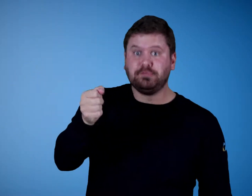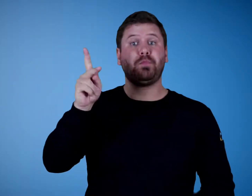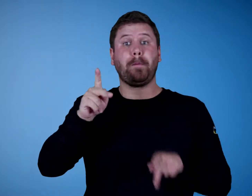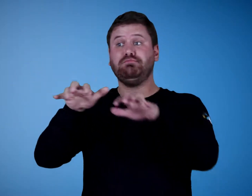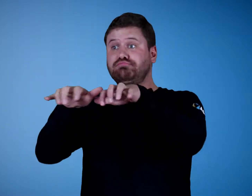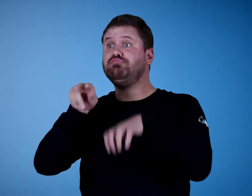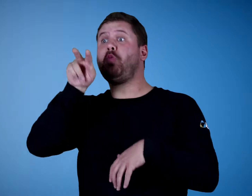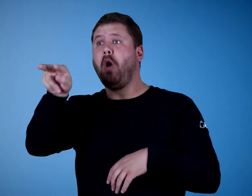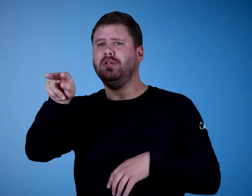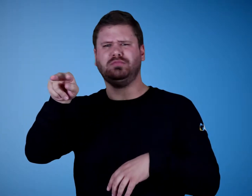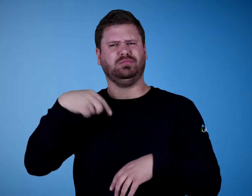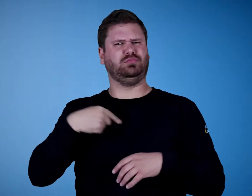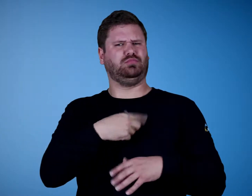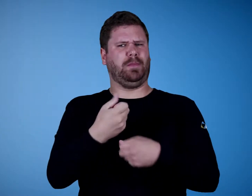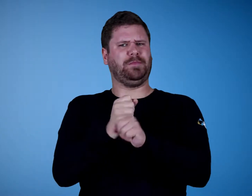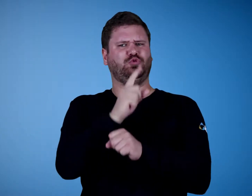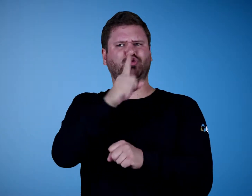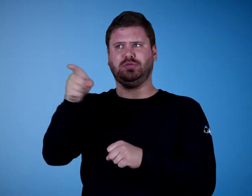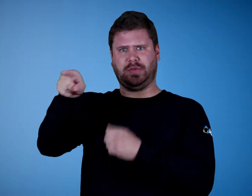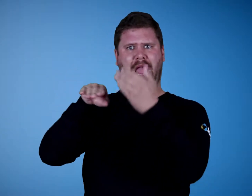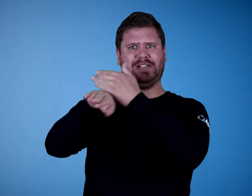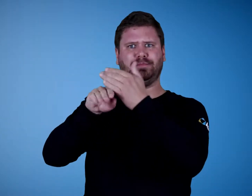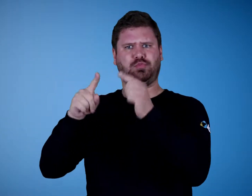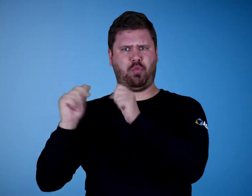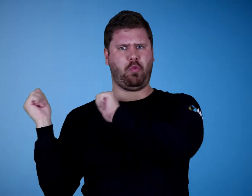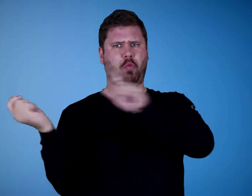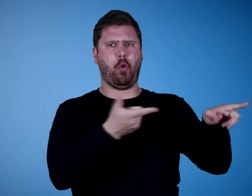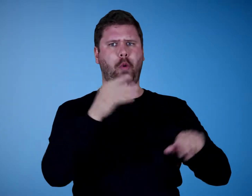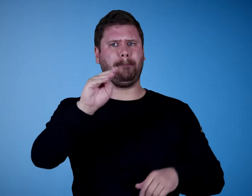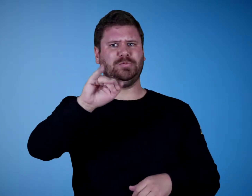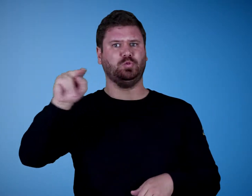are speaking in front of an audience. We want to make sure these events are accessible for all Minnesotans.